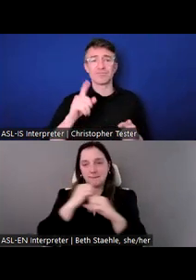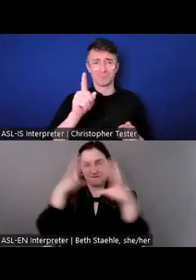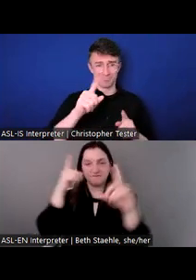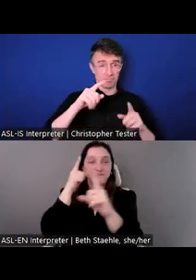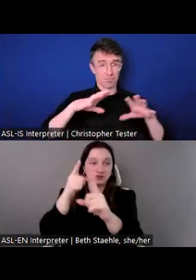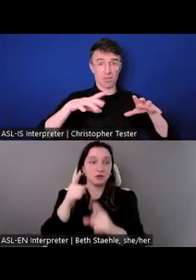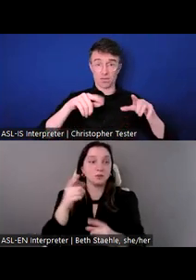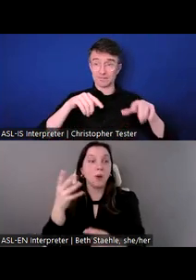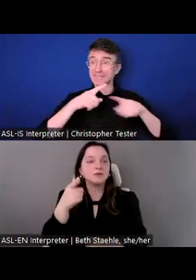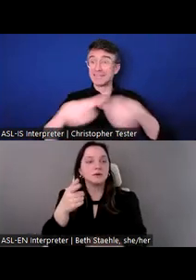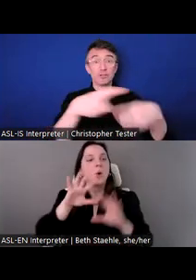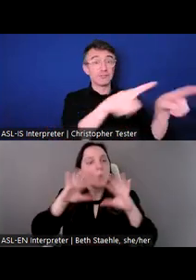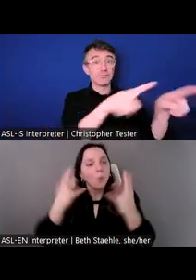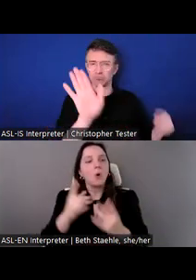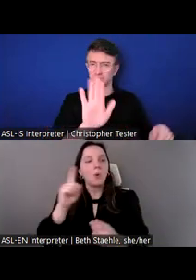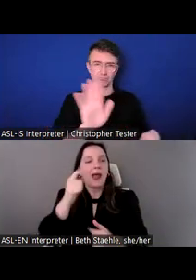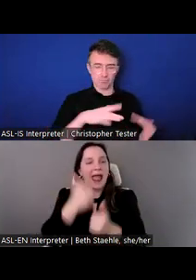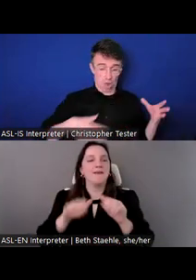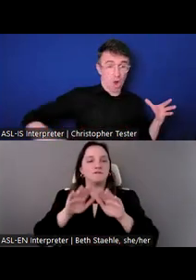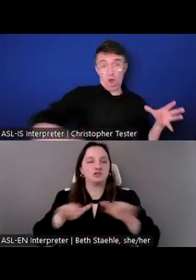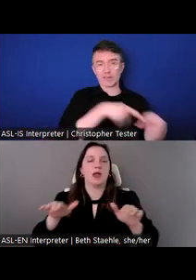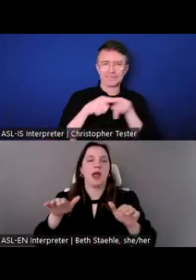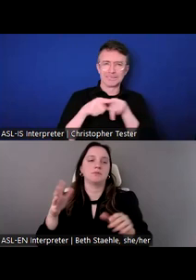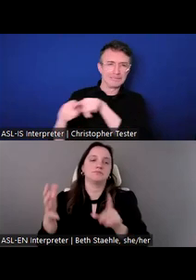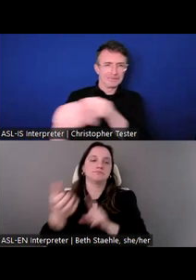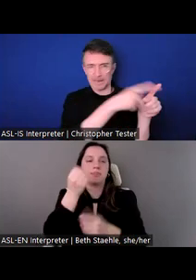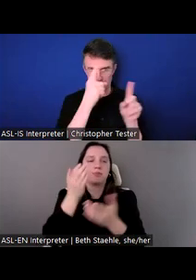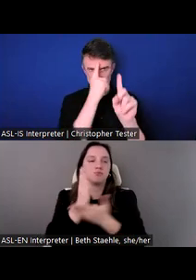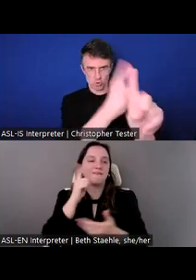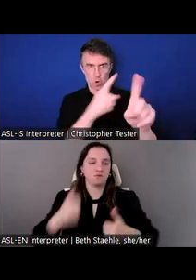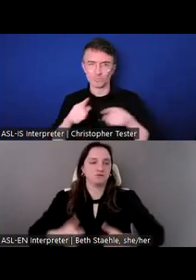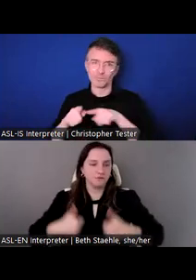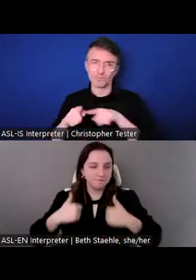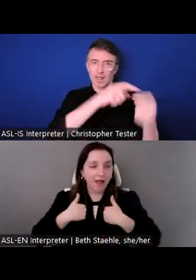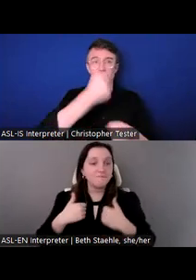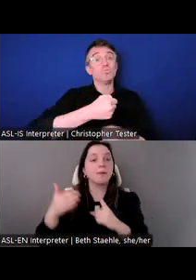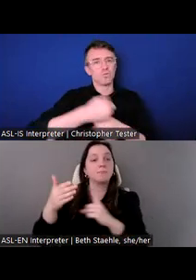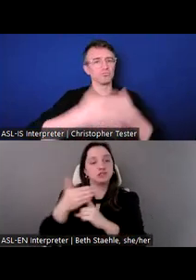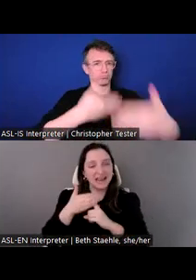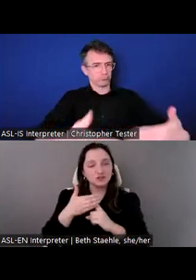survival, protection, development, and participation.